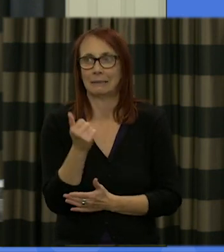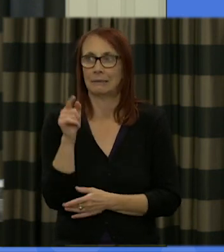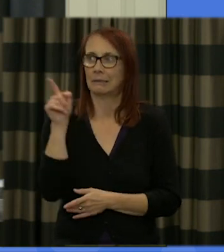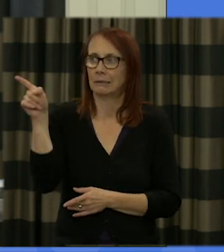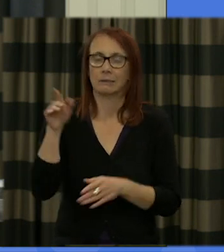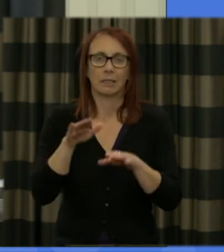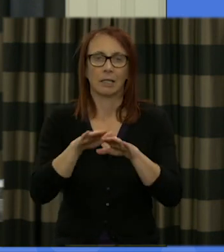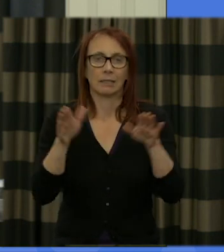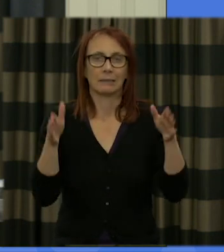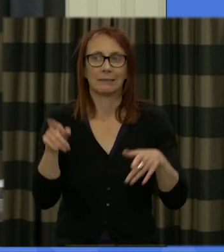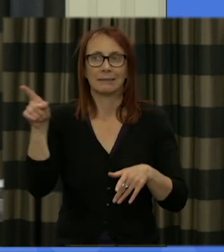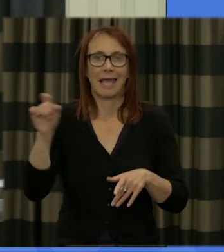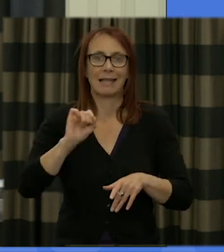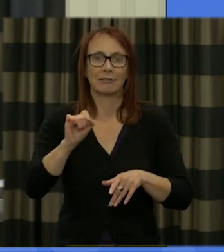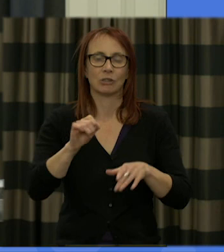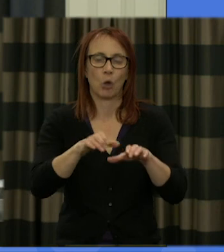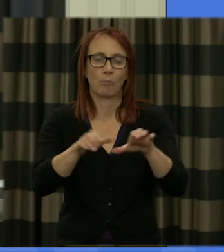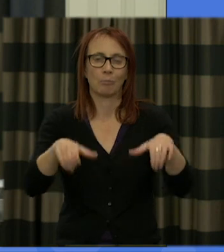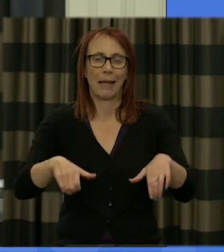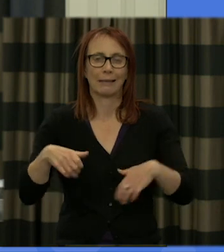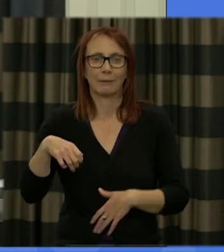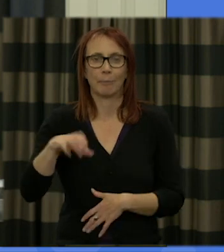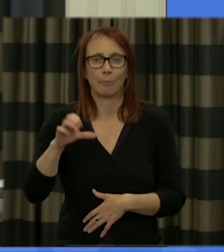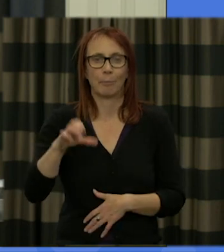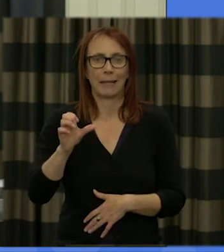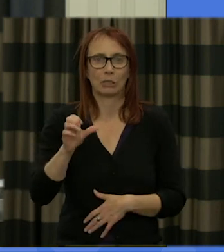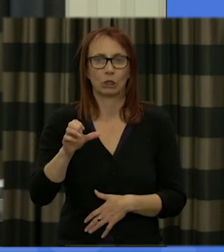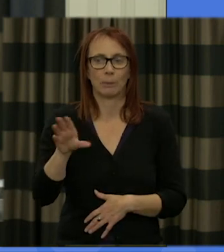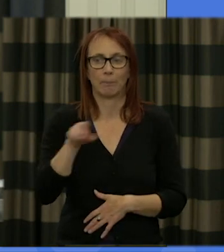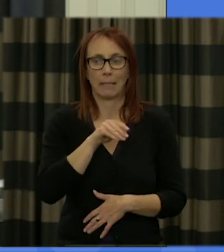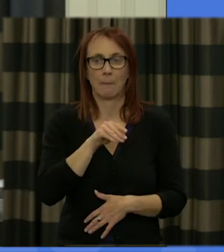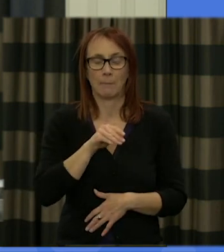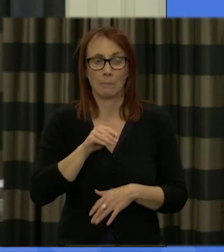desk and pick up your pack and your badge but that's it please enjoy your